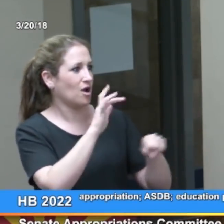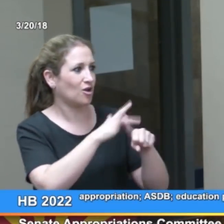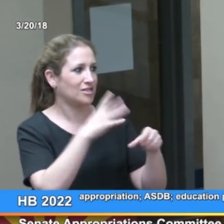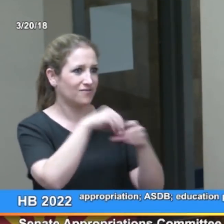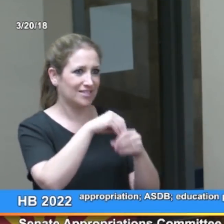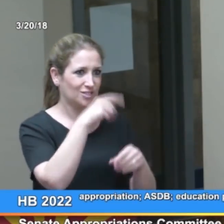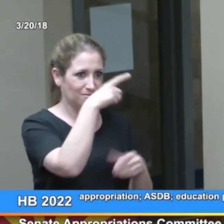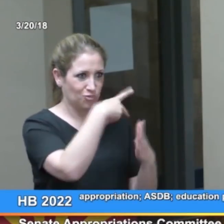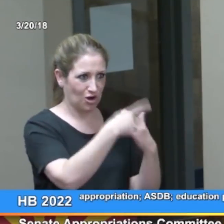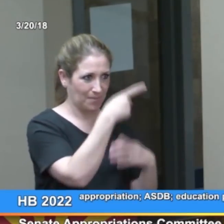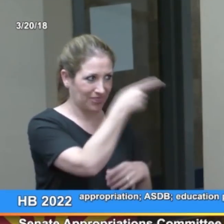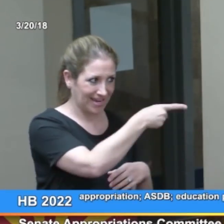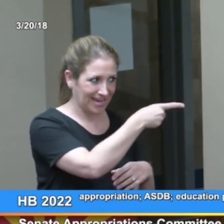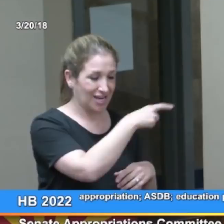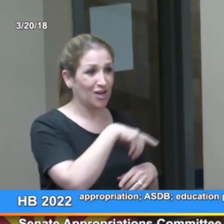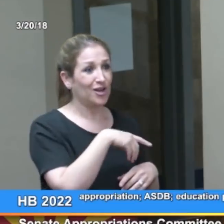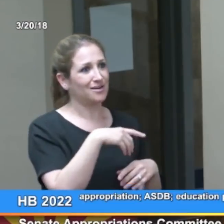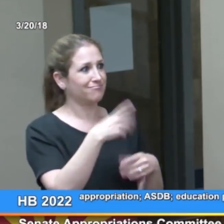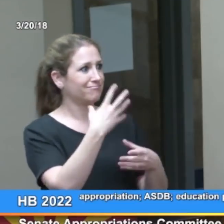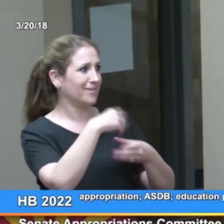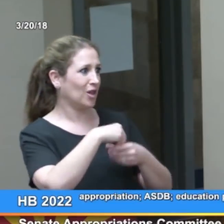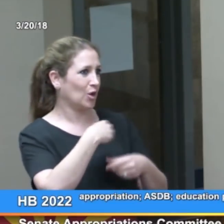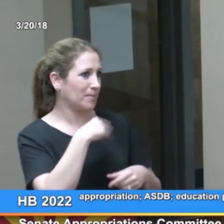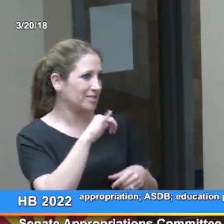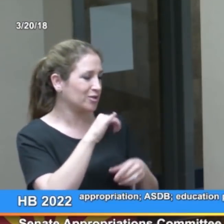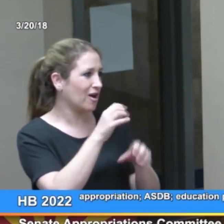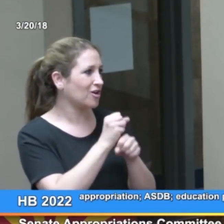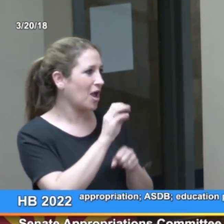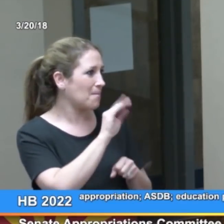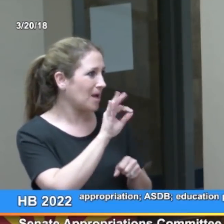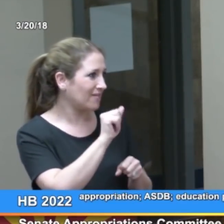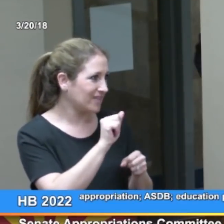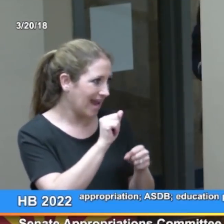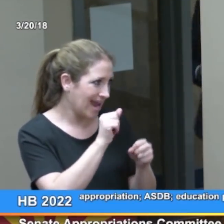And that really begins with a very strong early intervention program that they have in Boston.